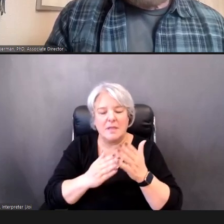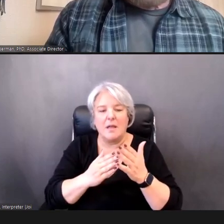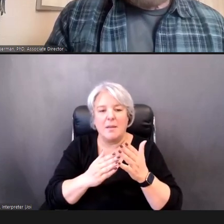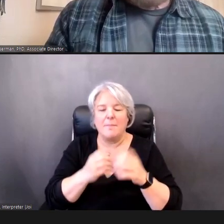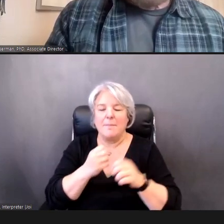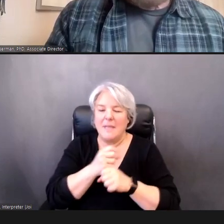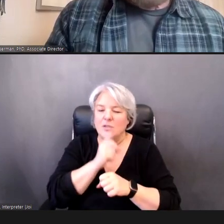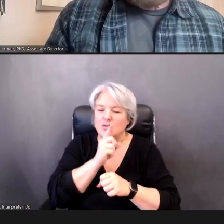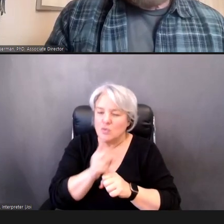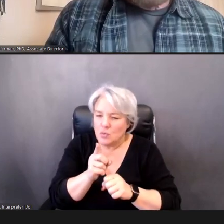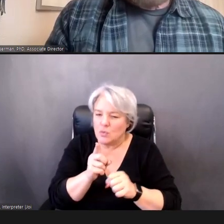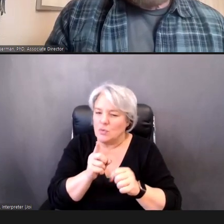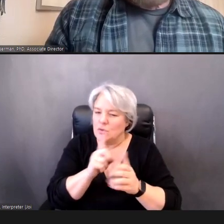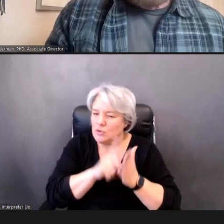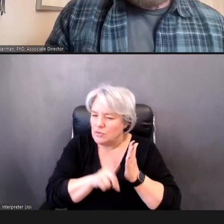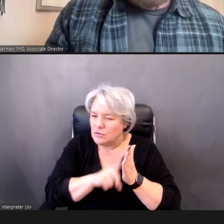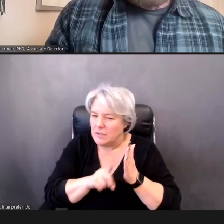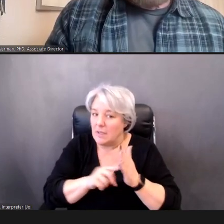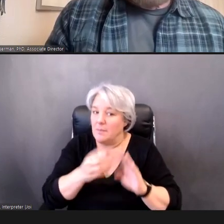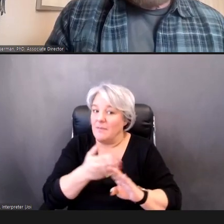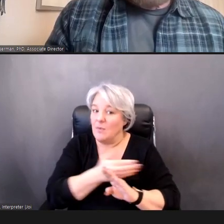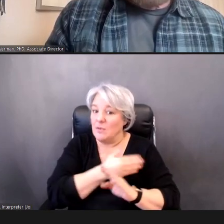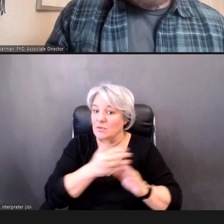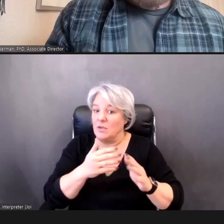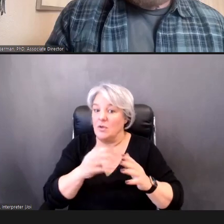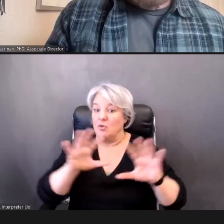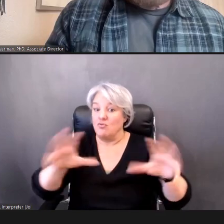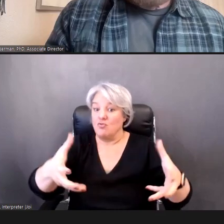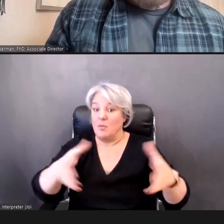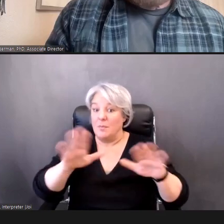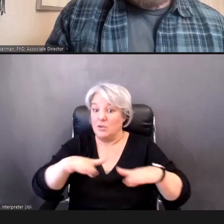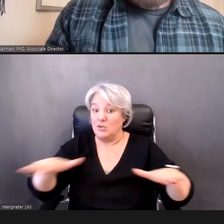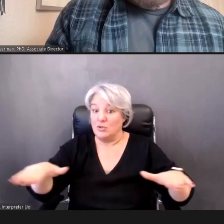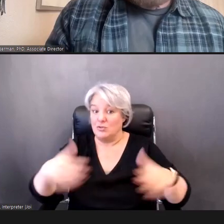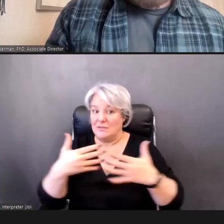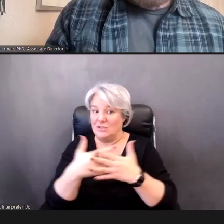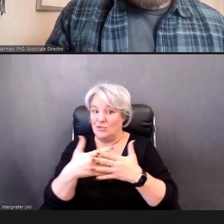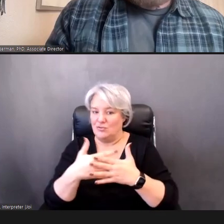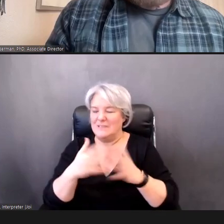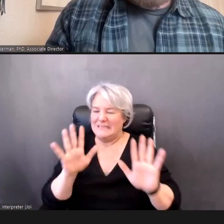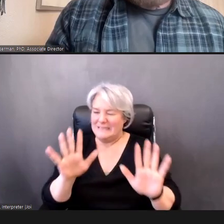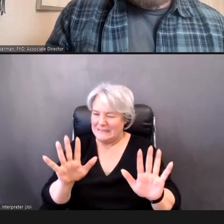get ready to start screening a group of children, so to begin with and this goes for everyone, regardless of which method you're